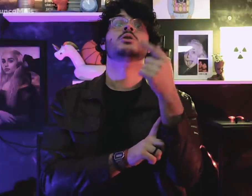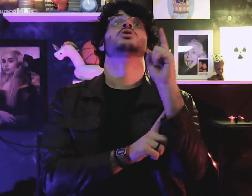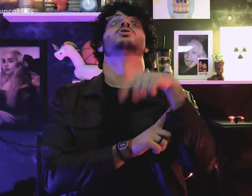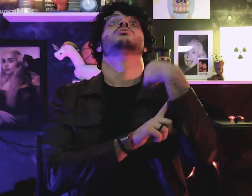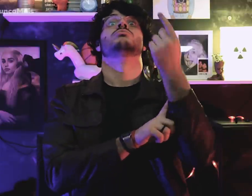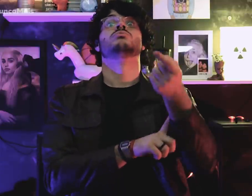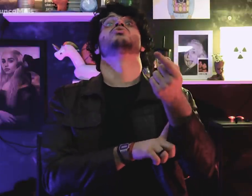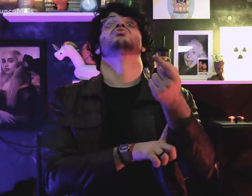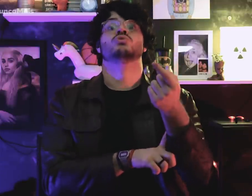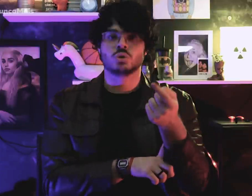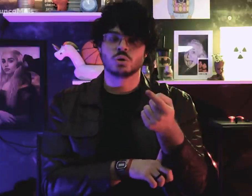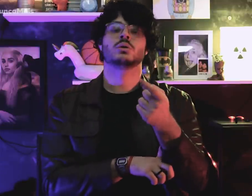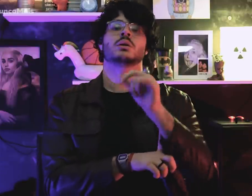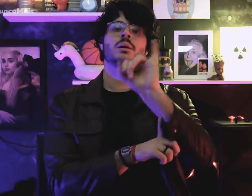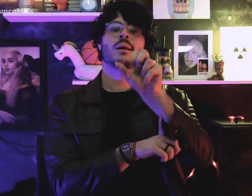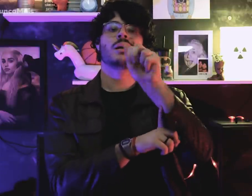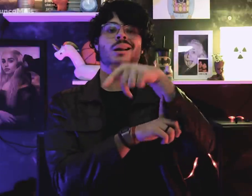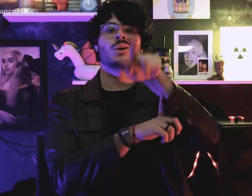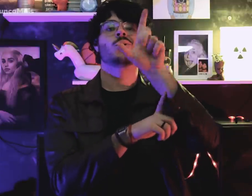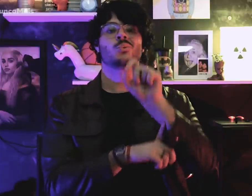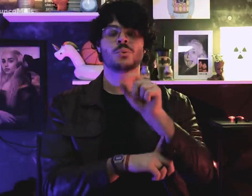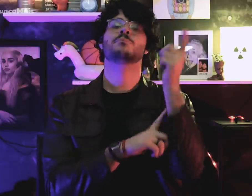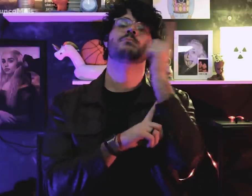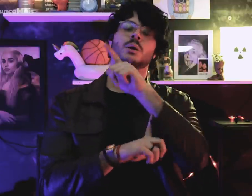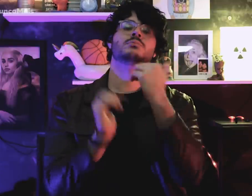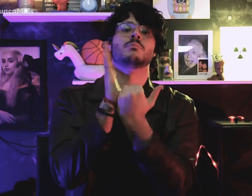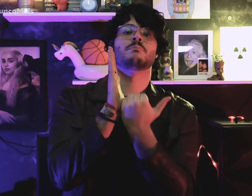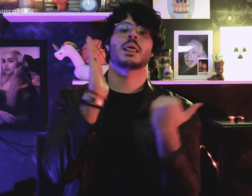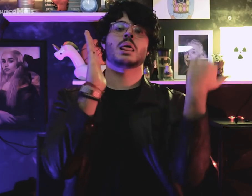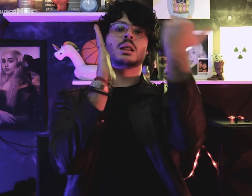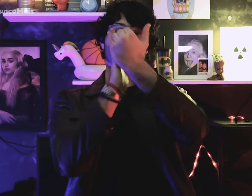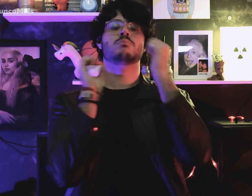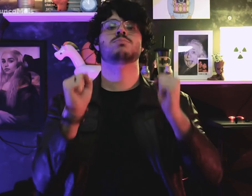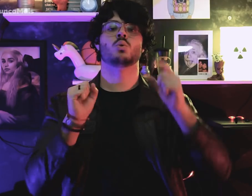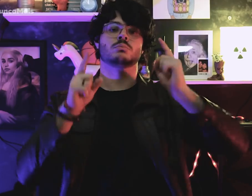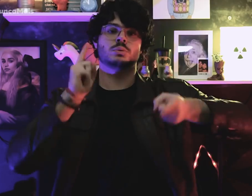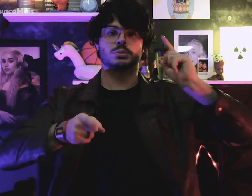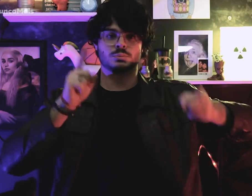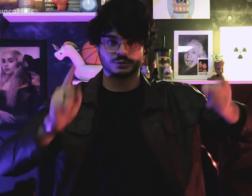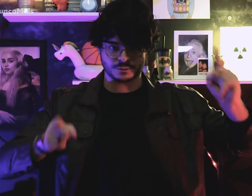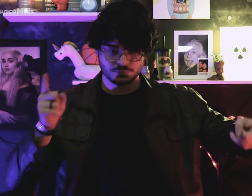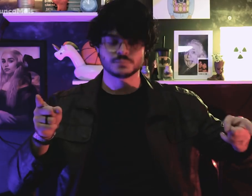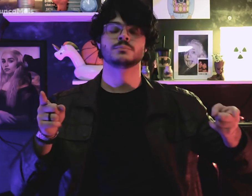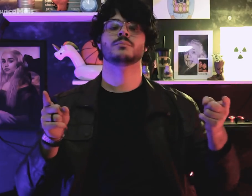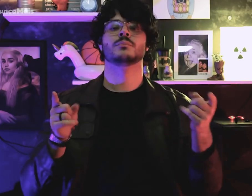when the presidential regime came back and Jango can restore his powers.